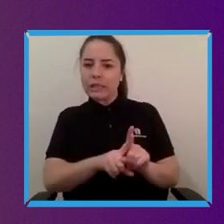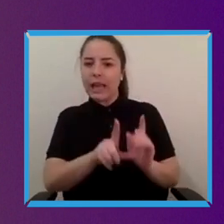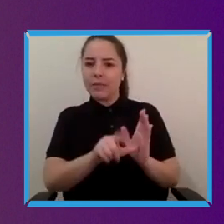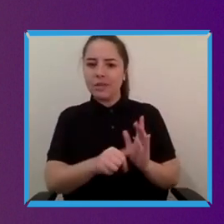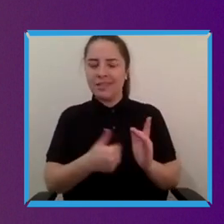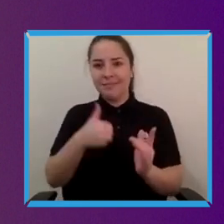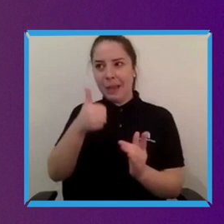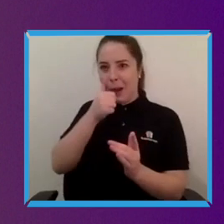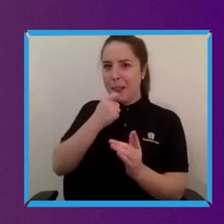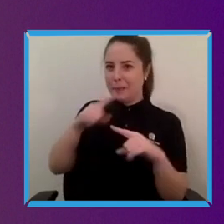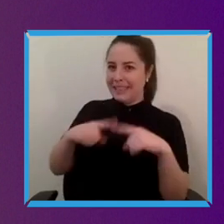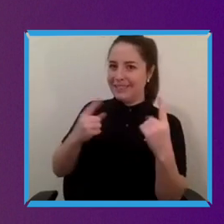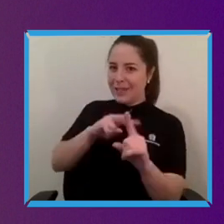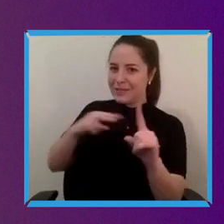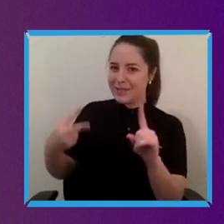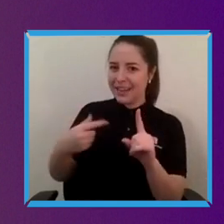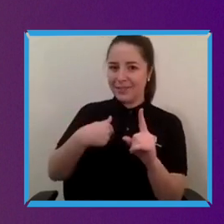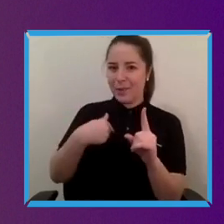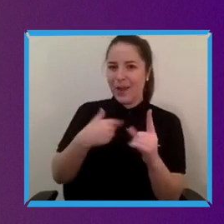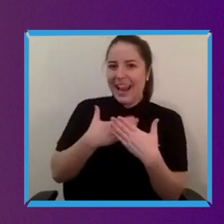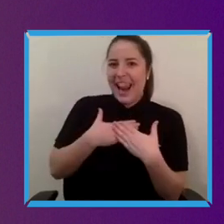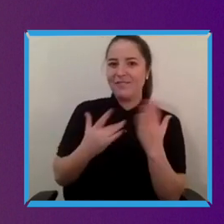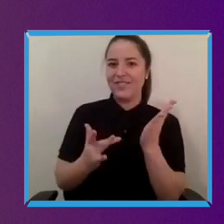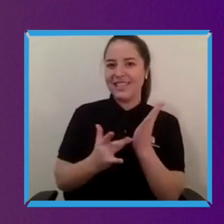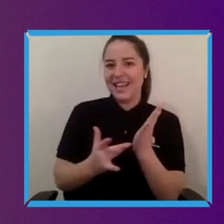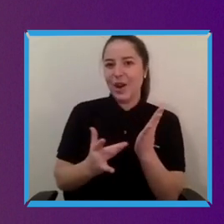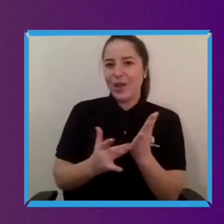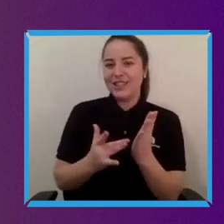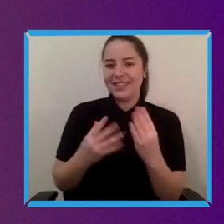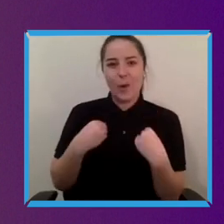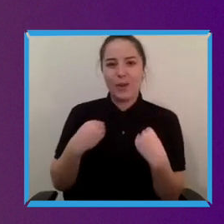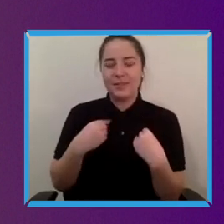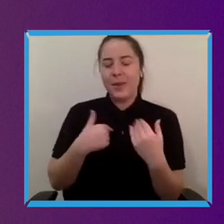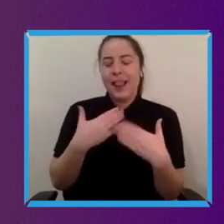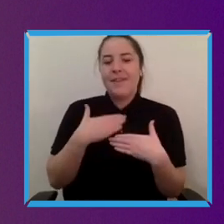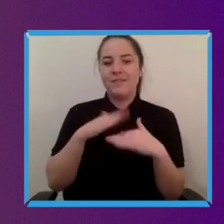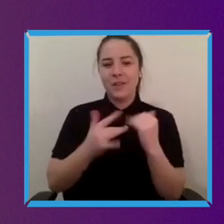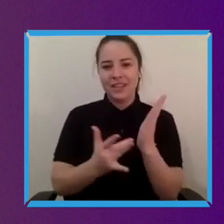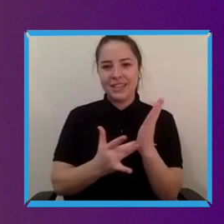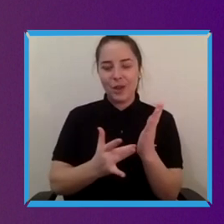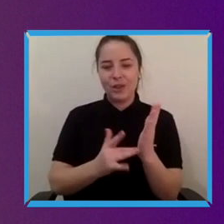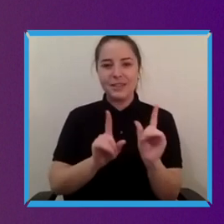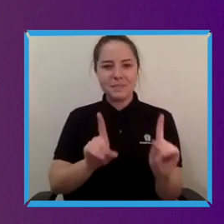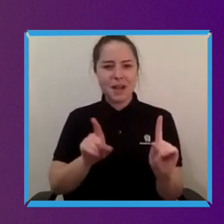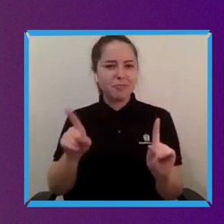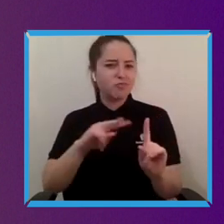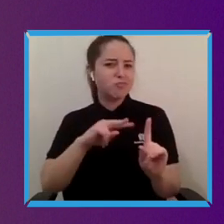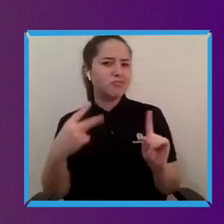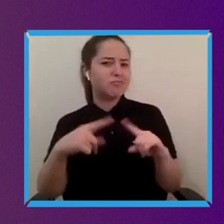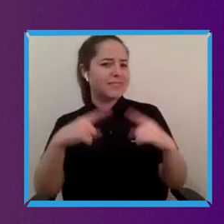accelerator we we love kind of talking about the role that technology plays but i think you've you've got a really interesting view of